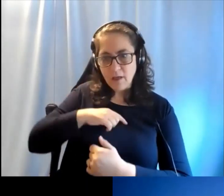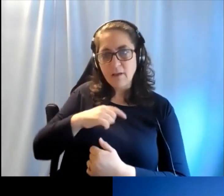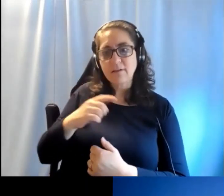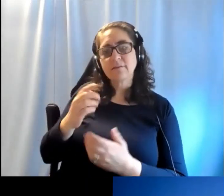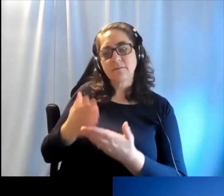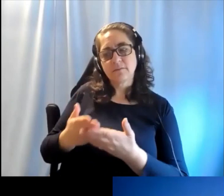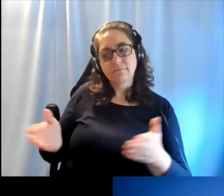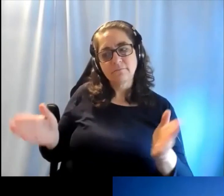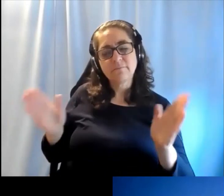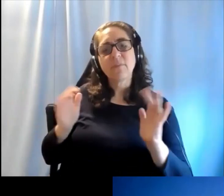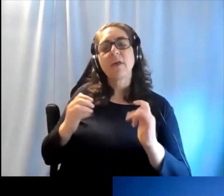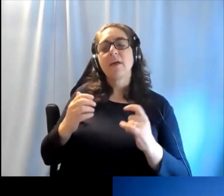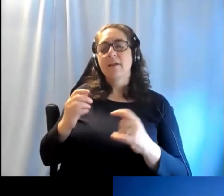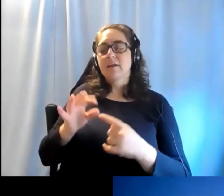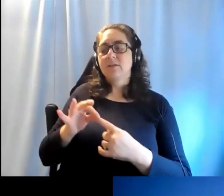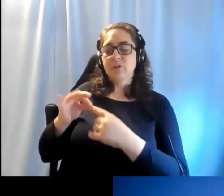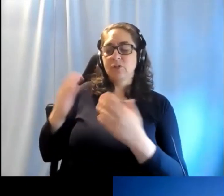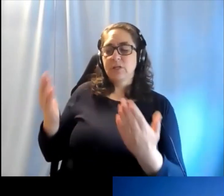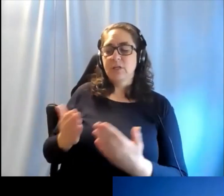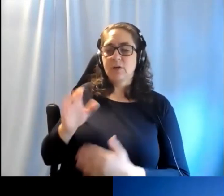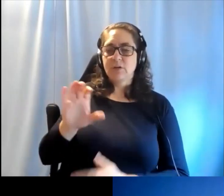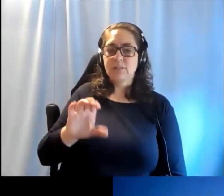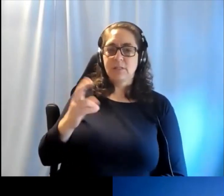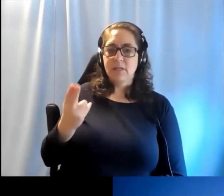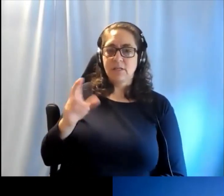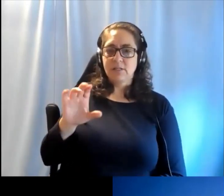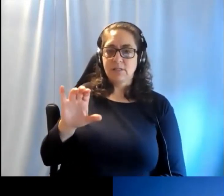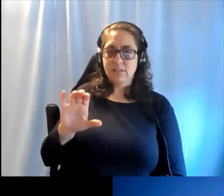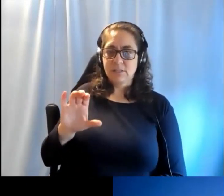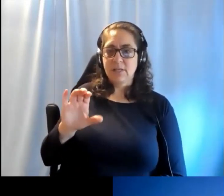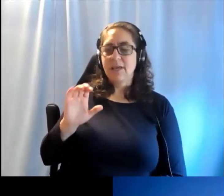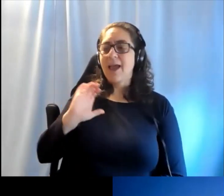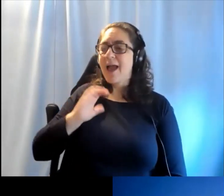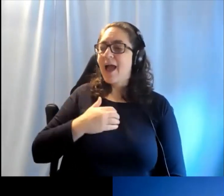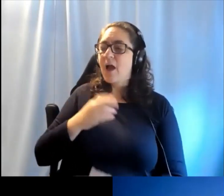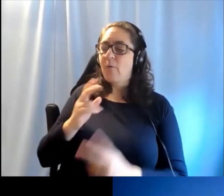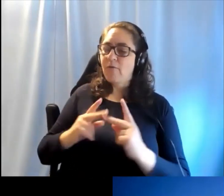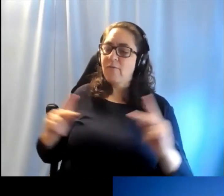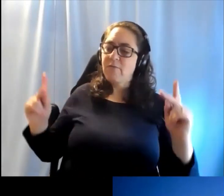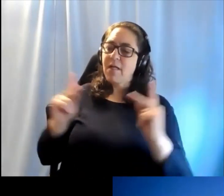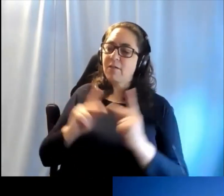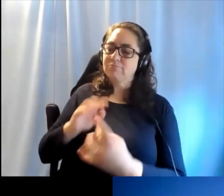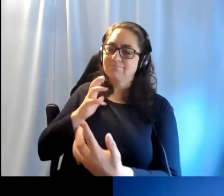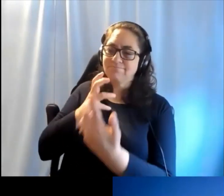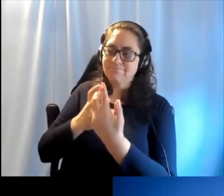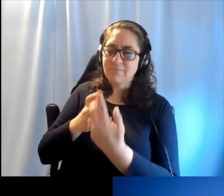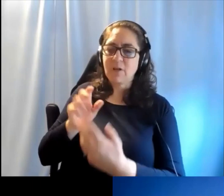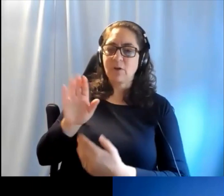With the public and certainly CHC our values are so in line with everything you talk about